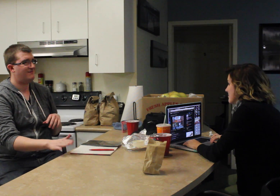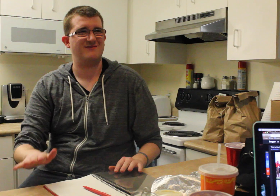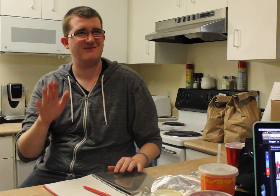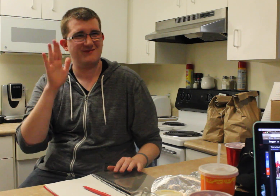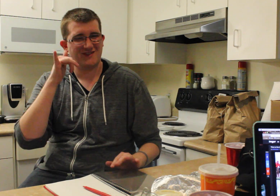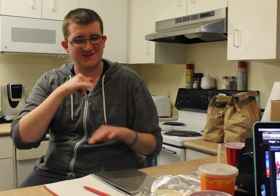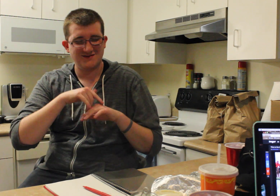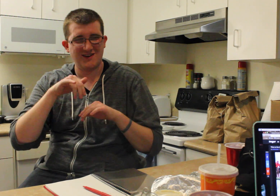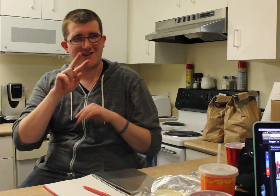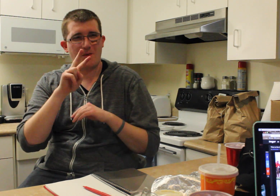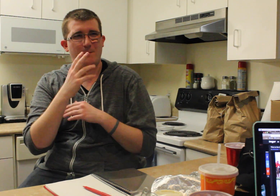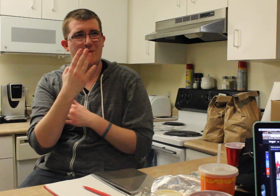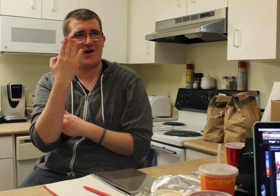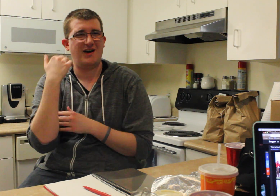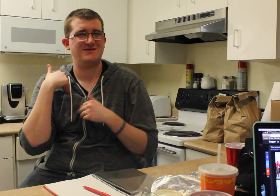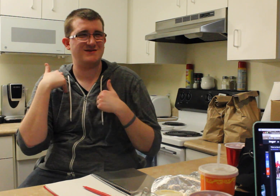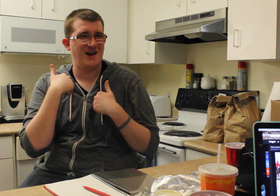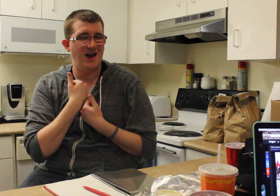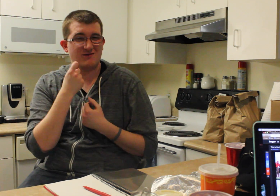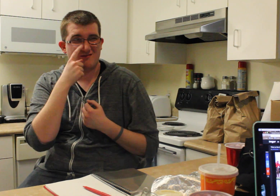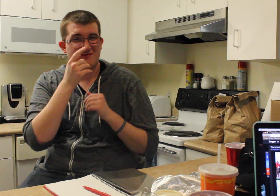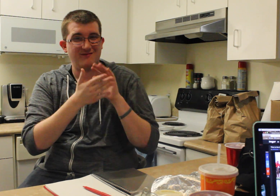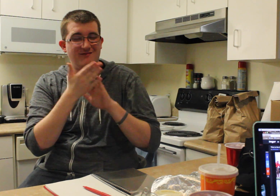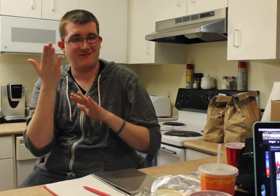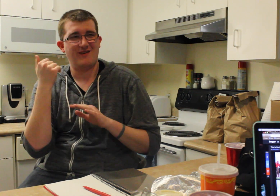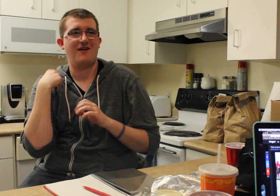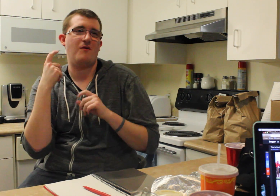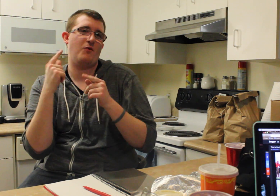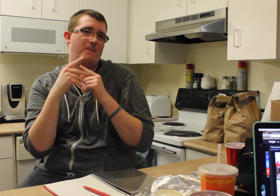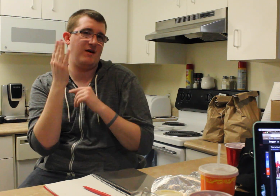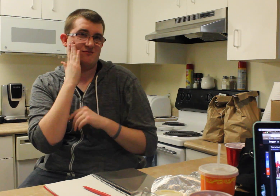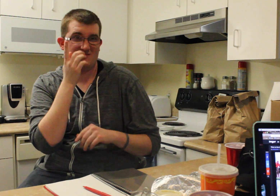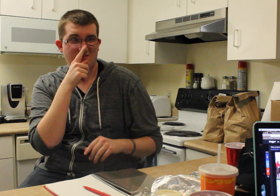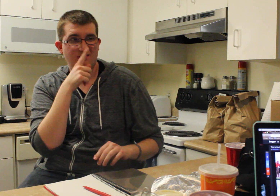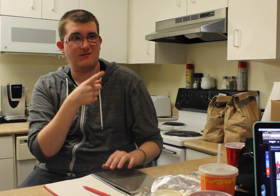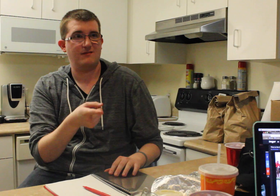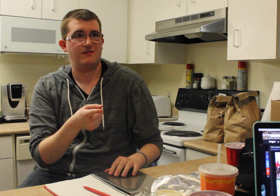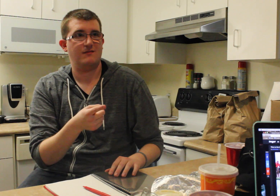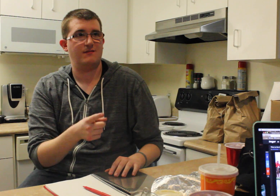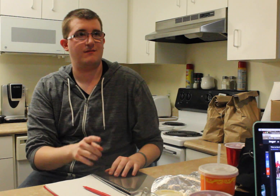Hey, its like 2 in the morning, I am kind of tired. You mind leaving so I can go to bed?